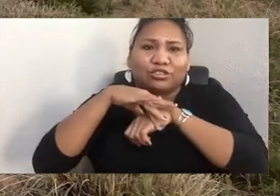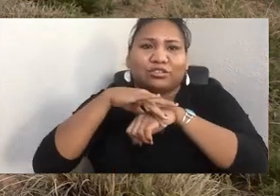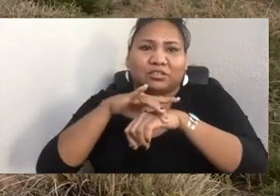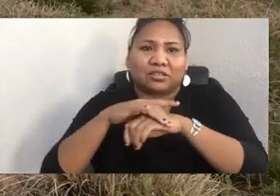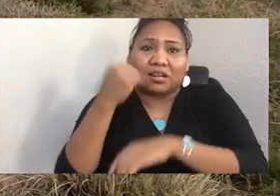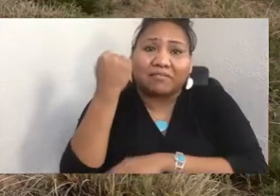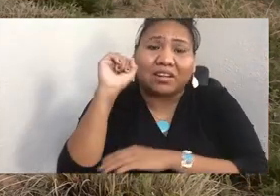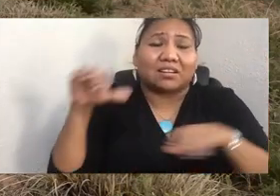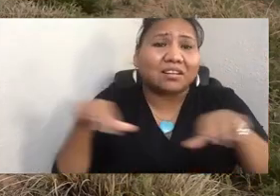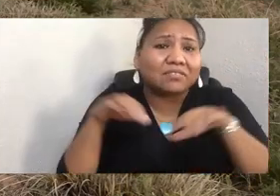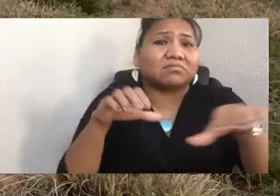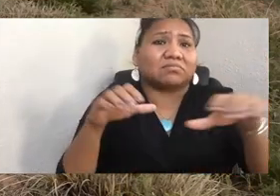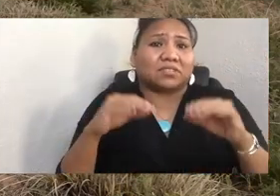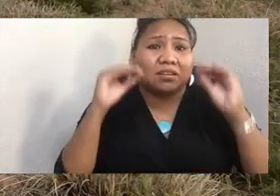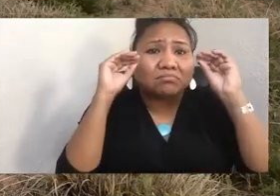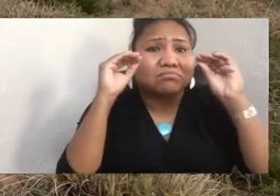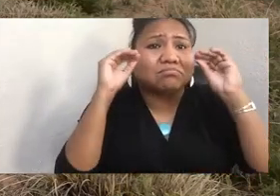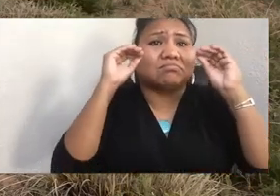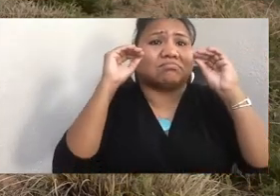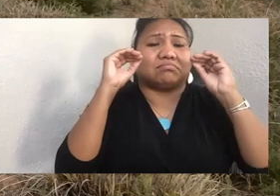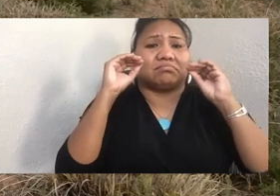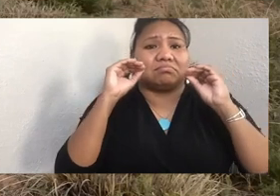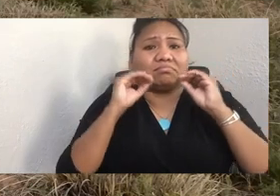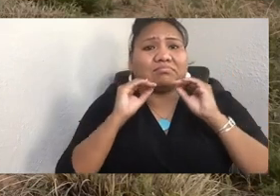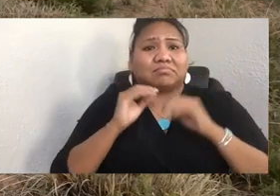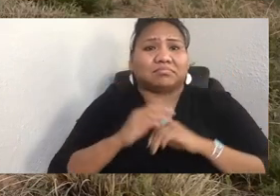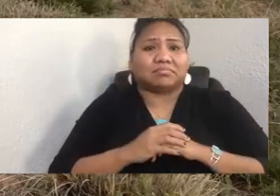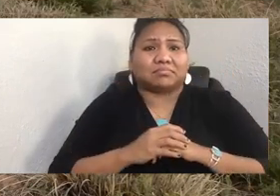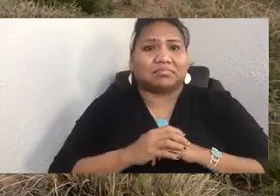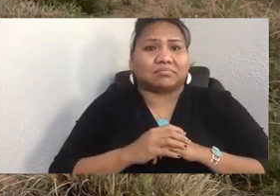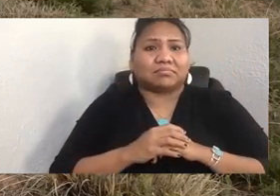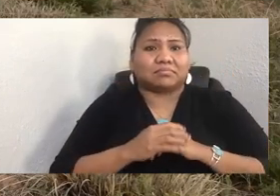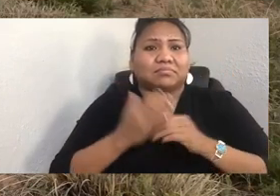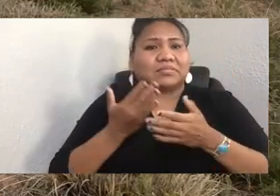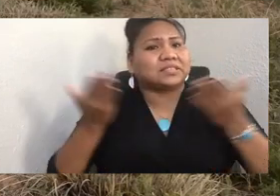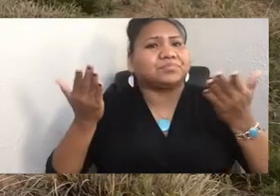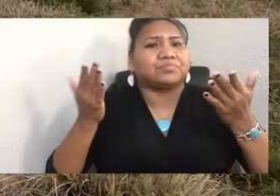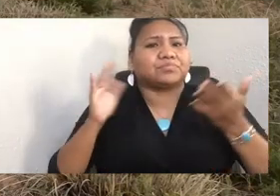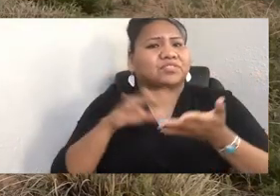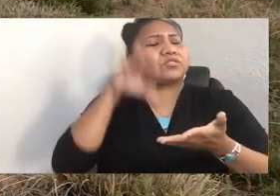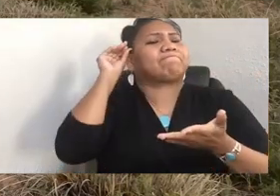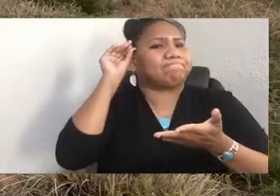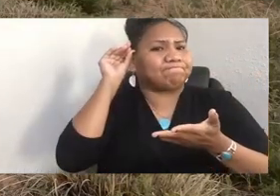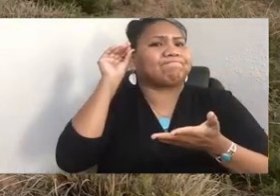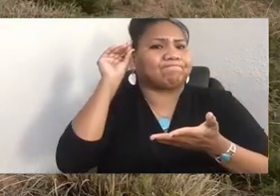One of the things that I've realized, though, in meeting all of these activists, these environmental activists throughout Turtle Island,